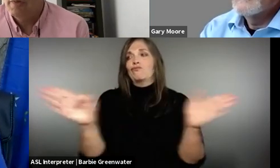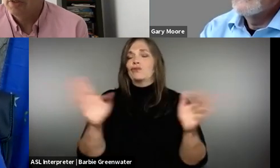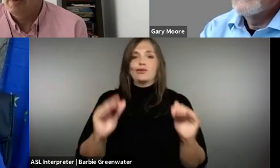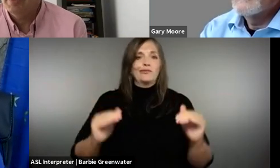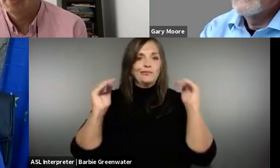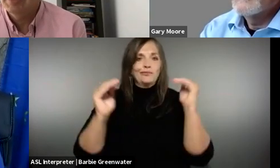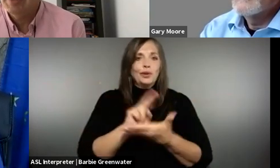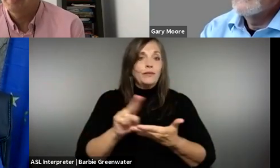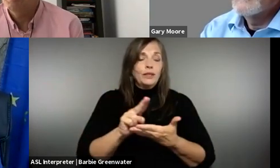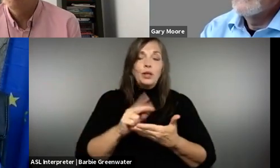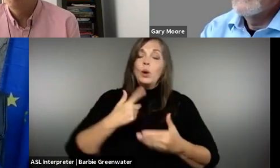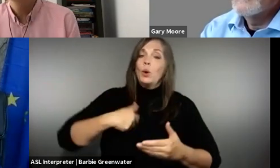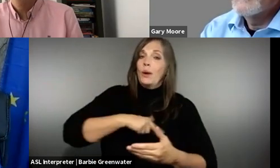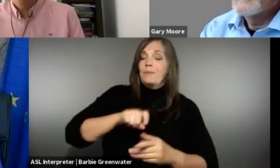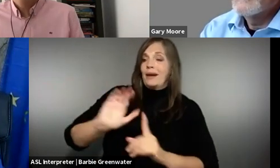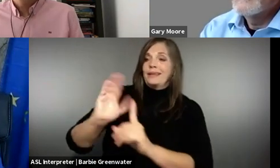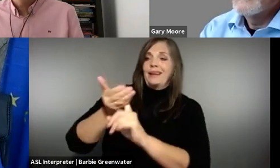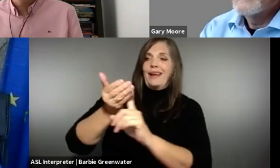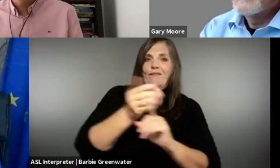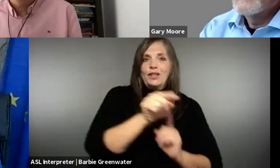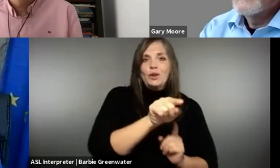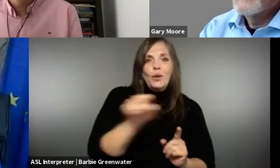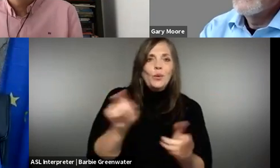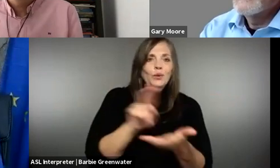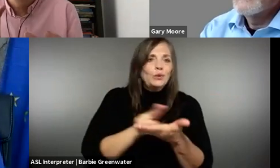organizations accessibility advocates, and